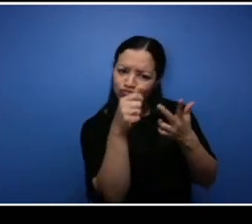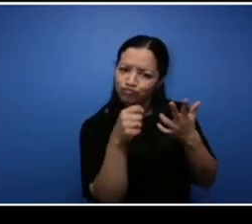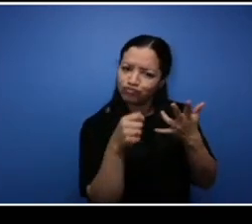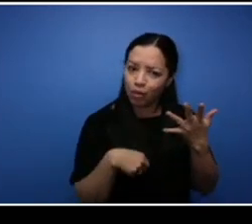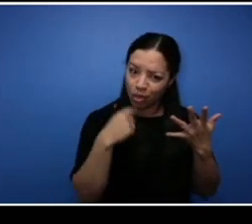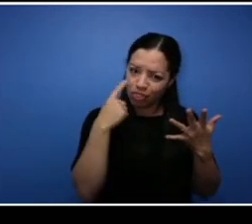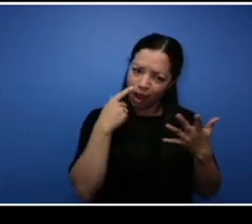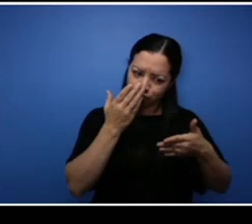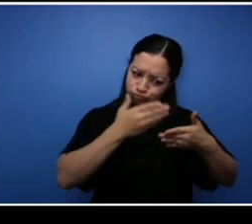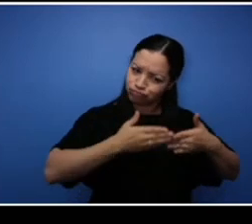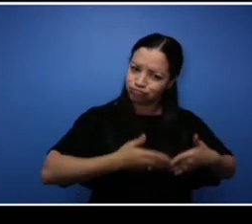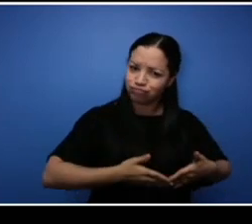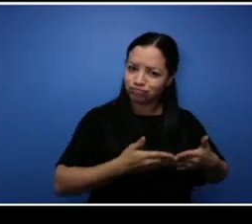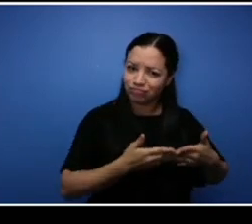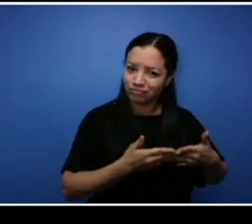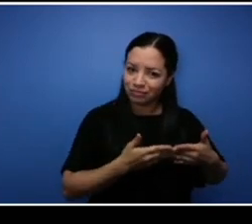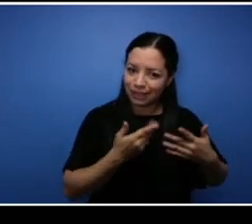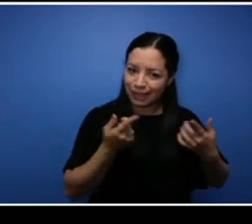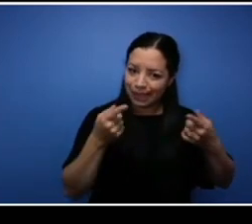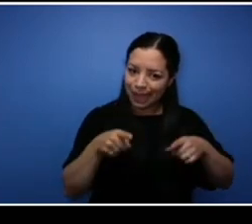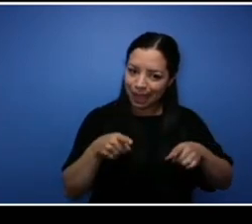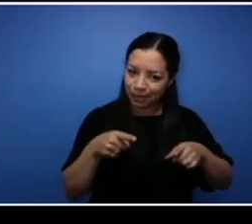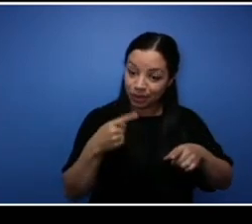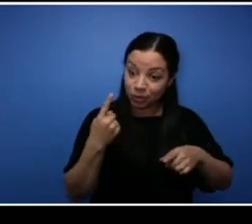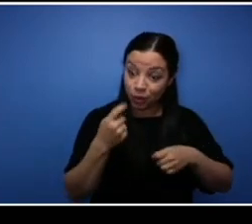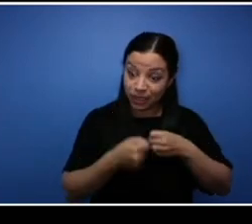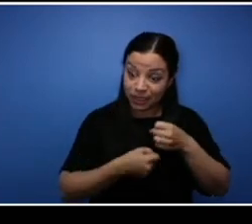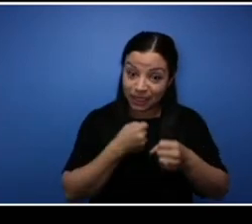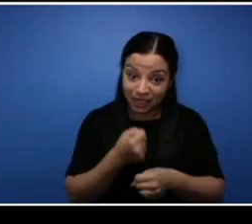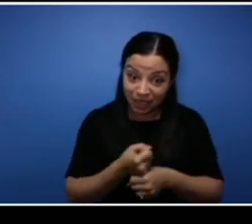just one year, you know halfway through my business you know 10 years in the business